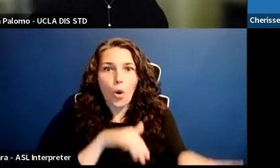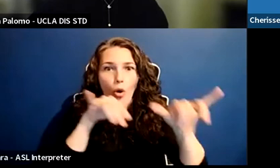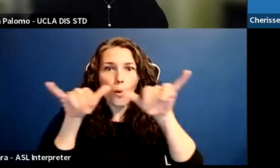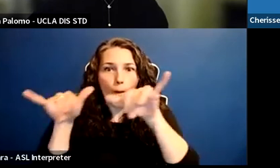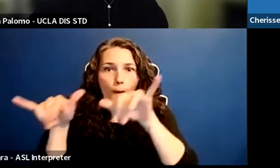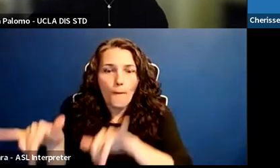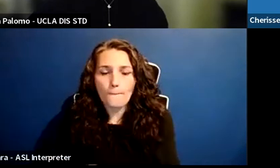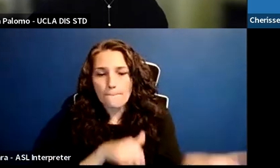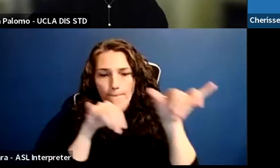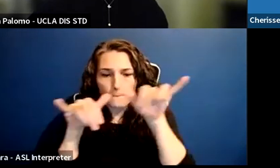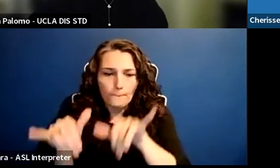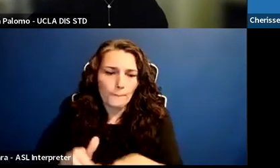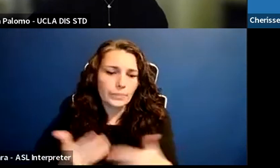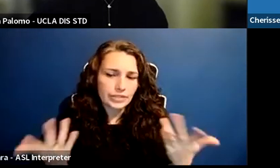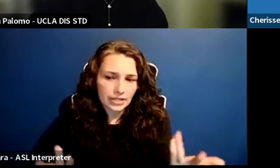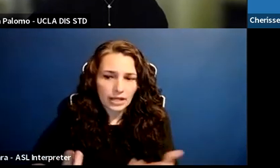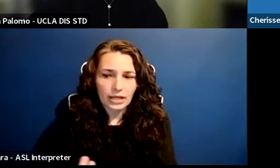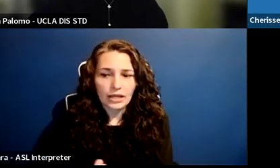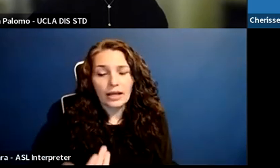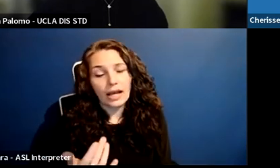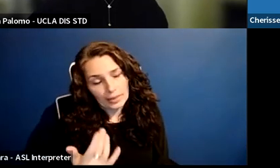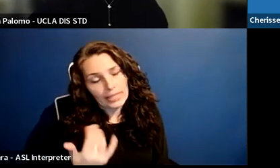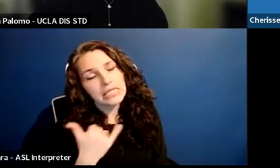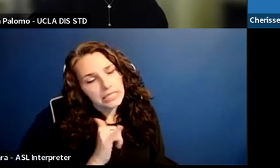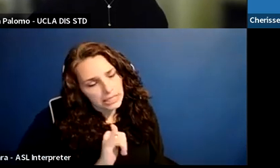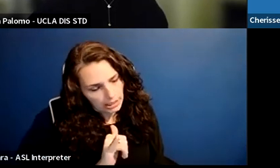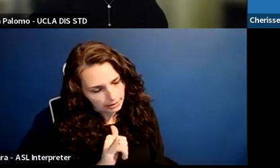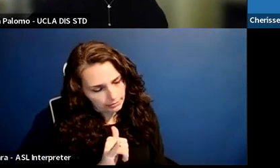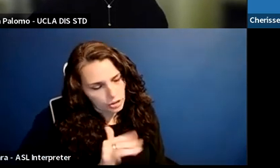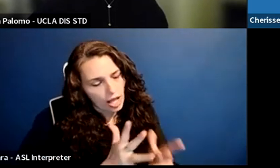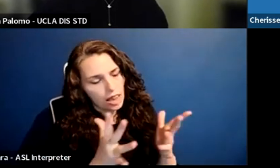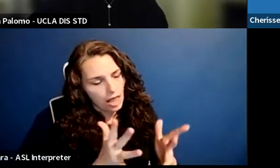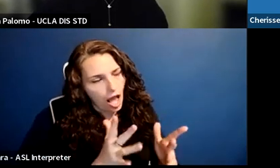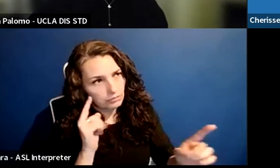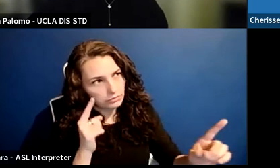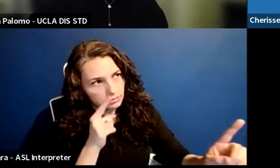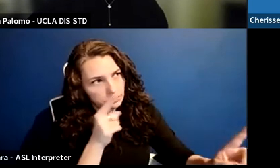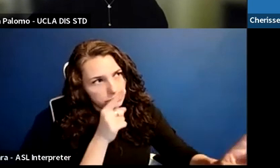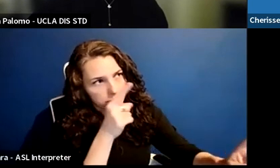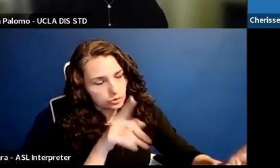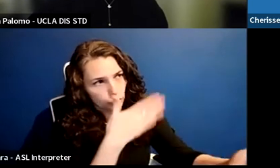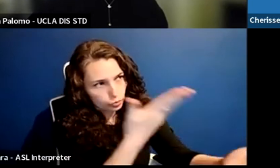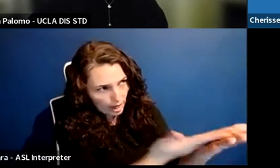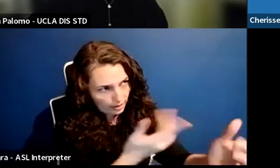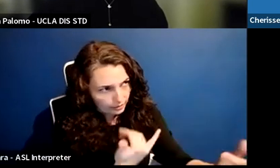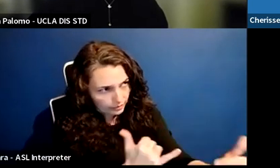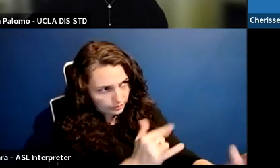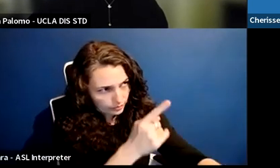We still have a very long way to go, but it just feels like there has been a sea change in the last few years